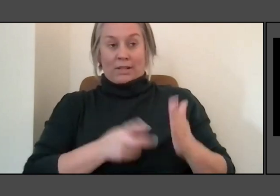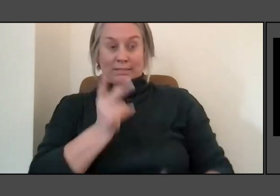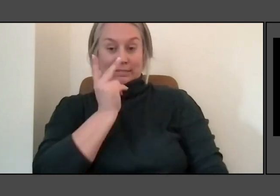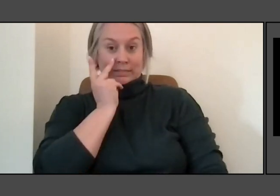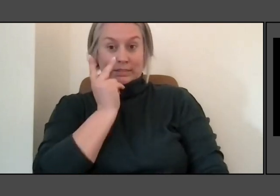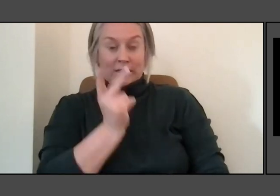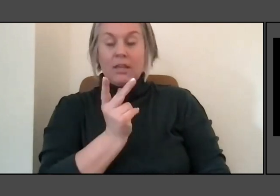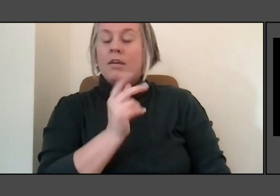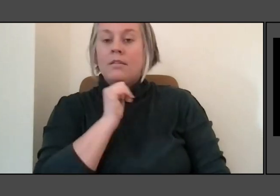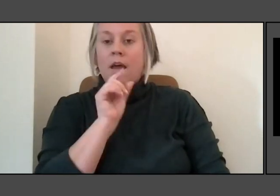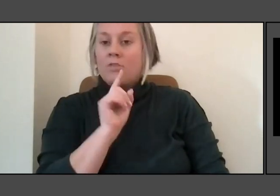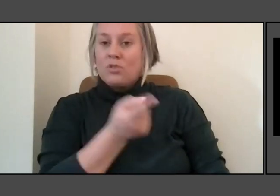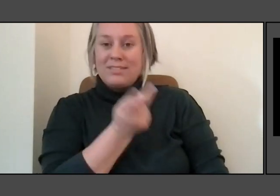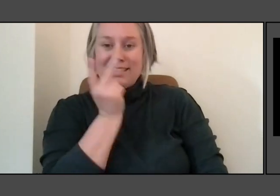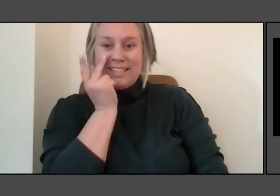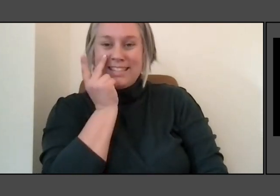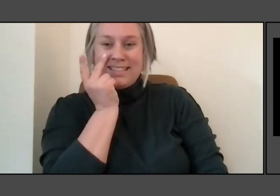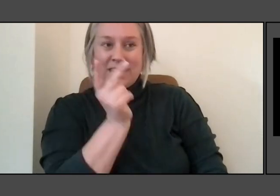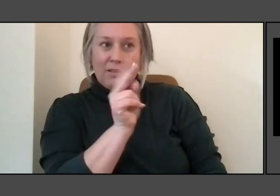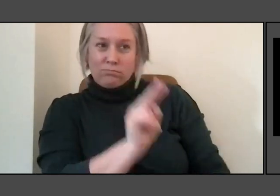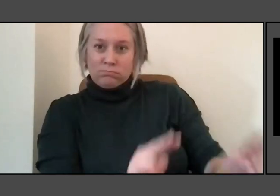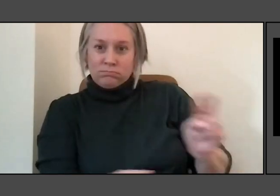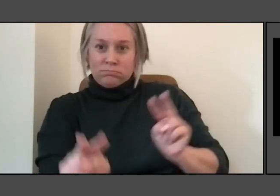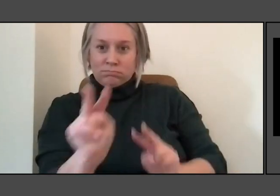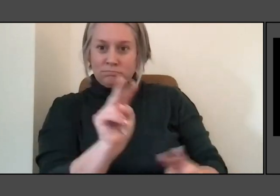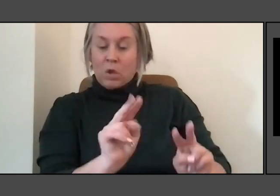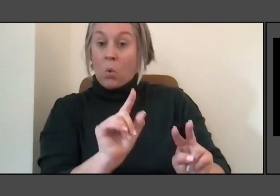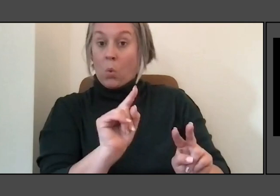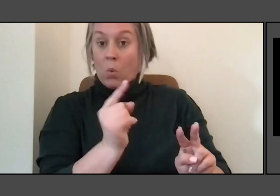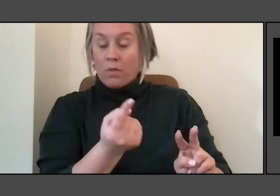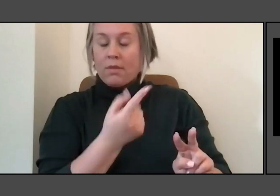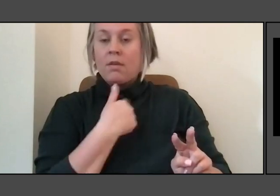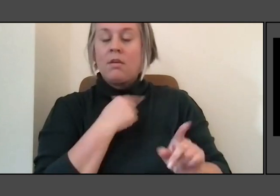to the landscape itself. I'm really trying to understand, well, what